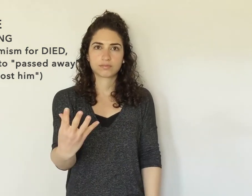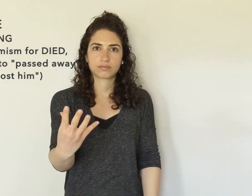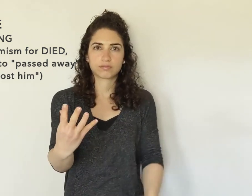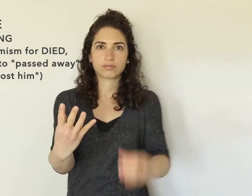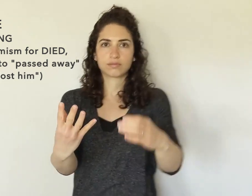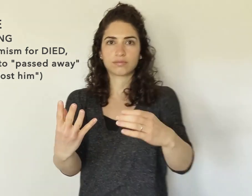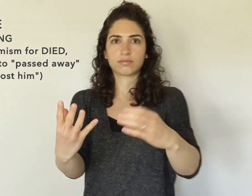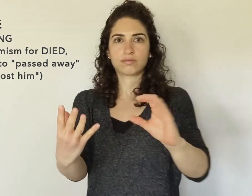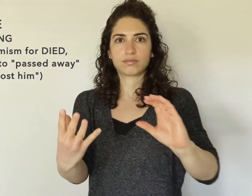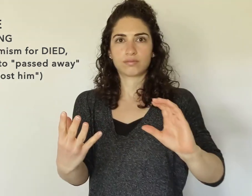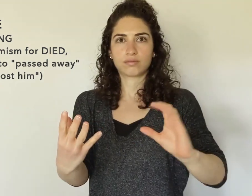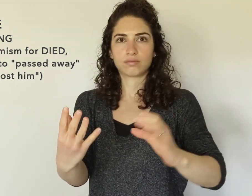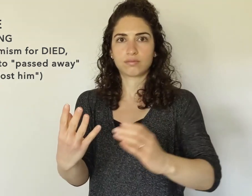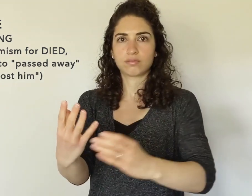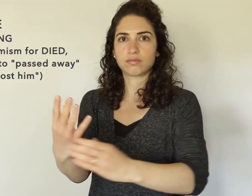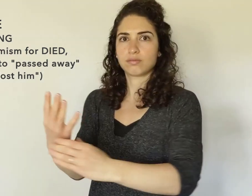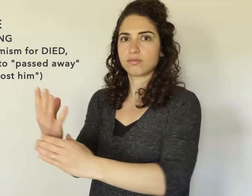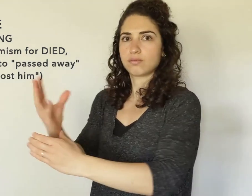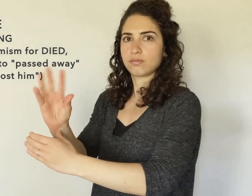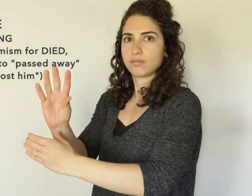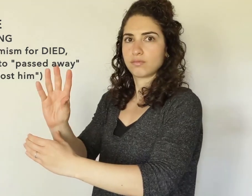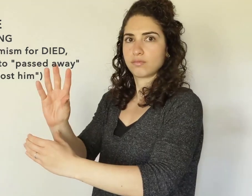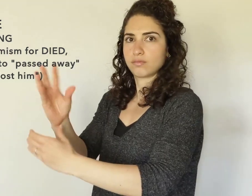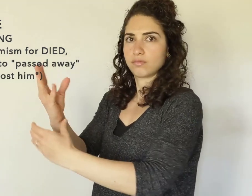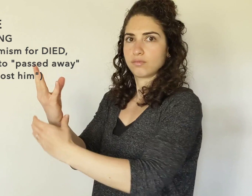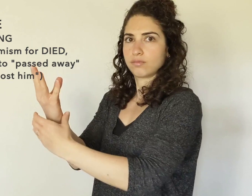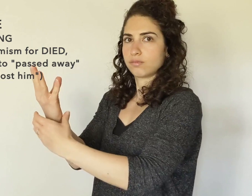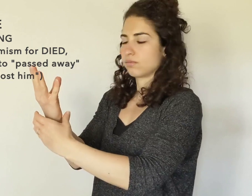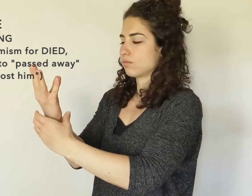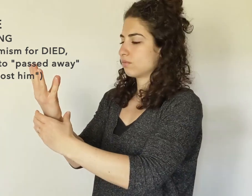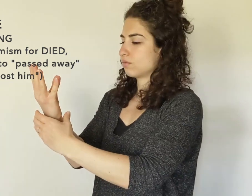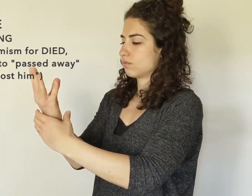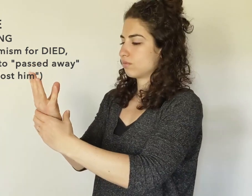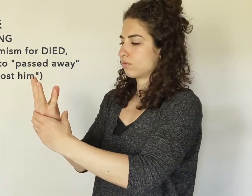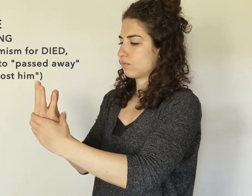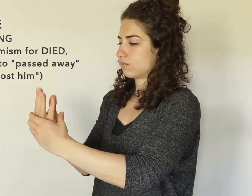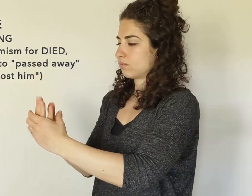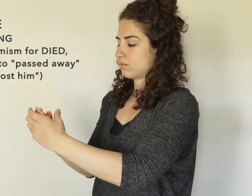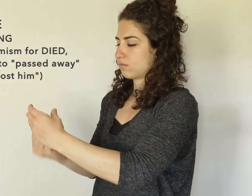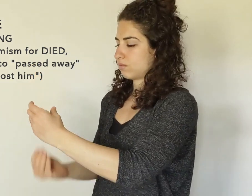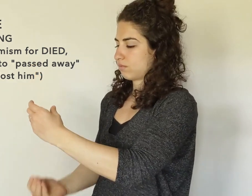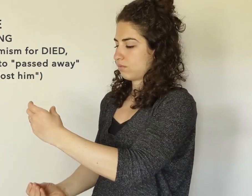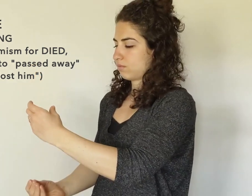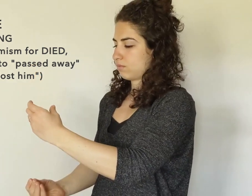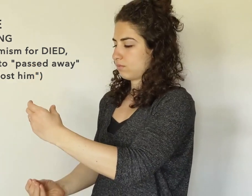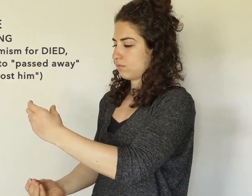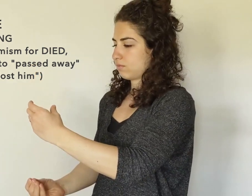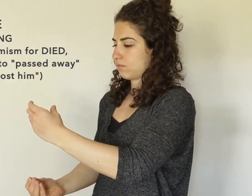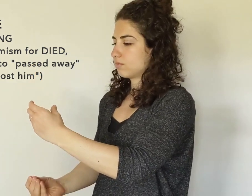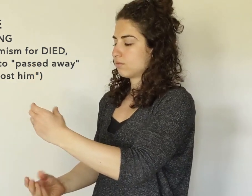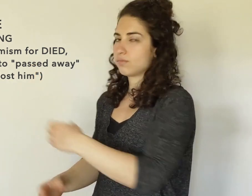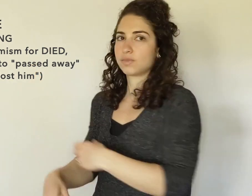The fingers start open, and come together through the opposite hand.